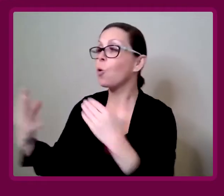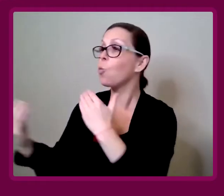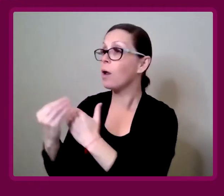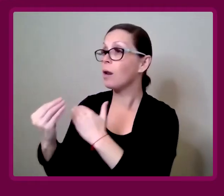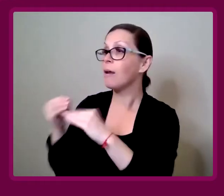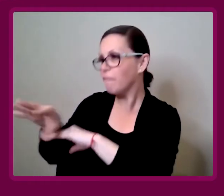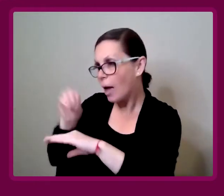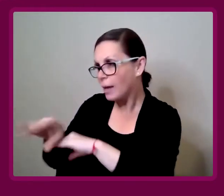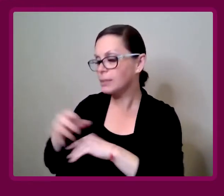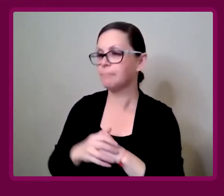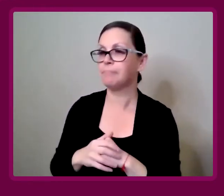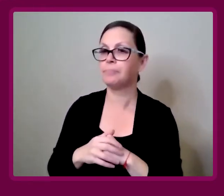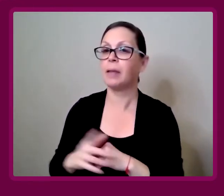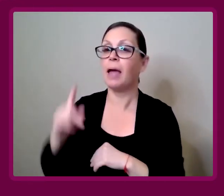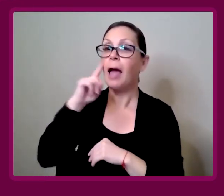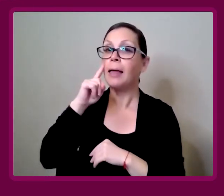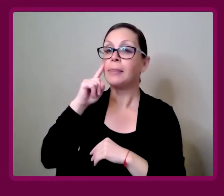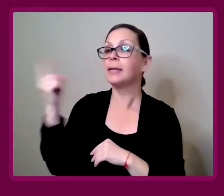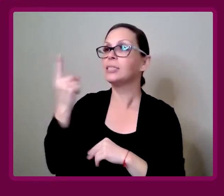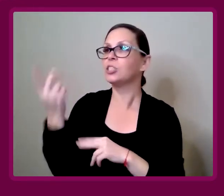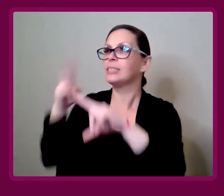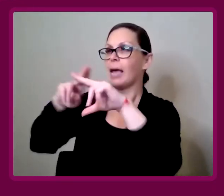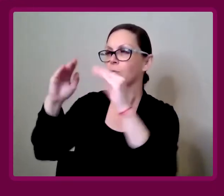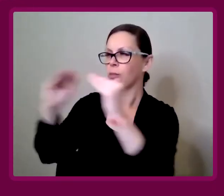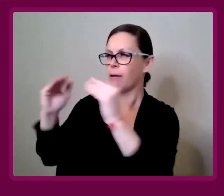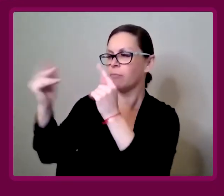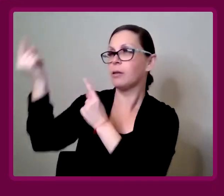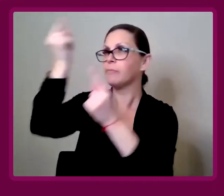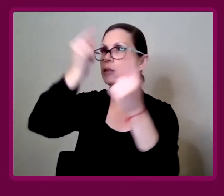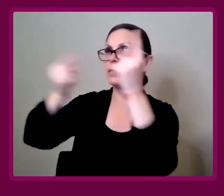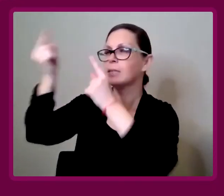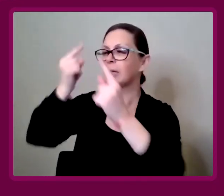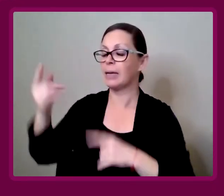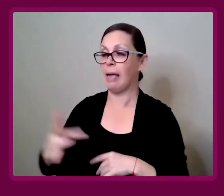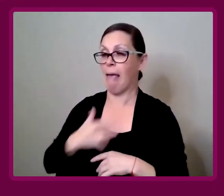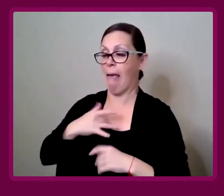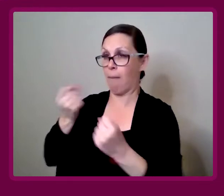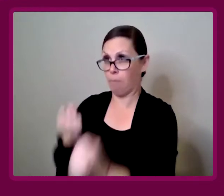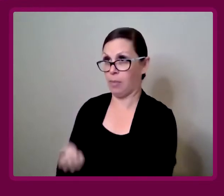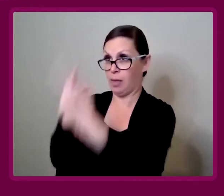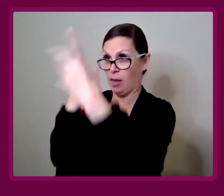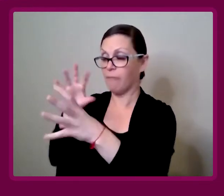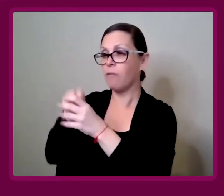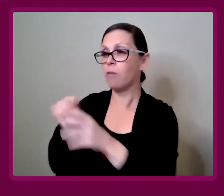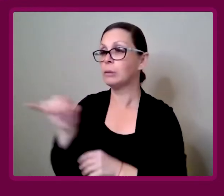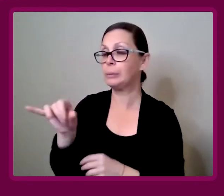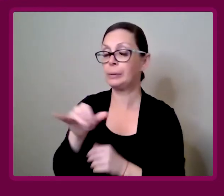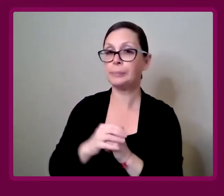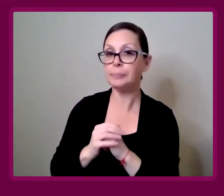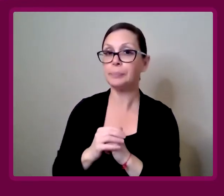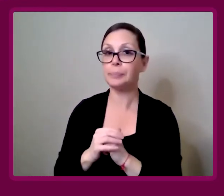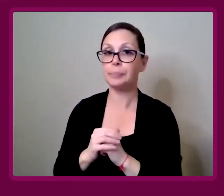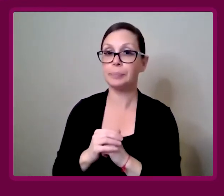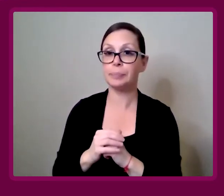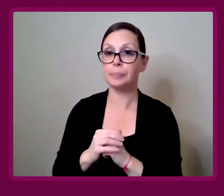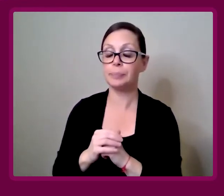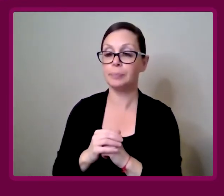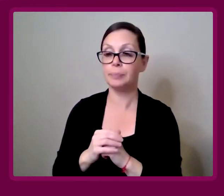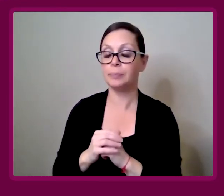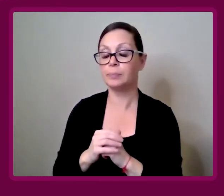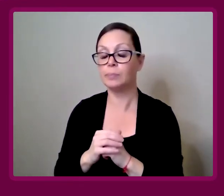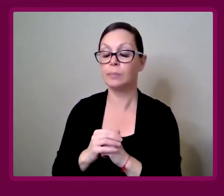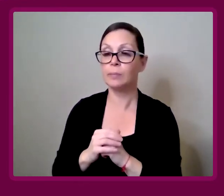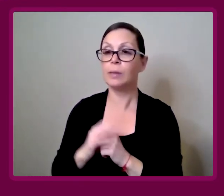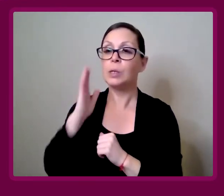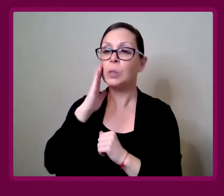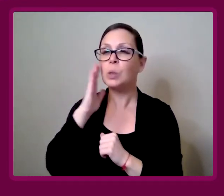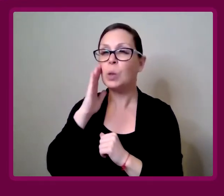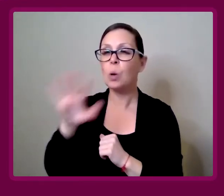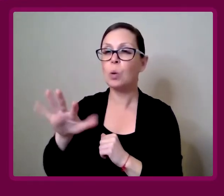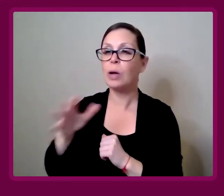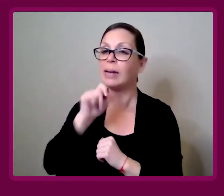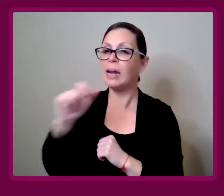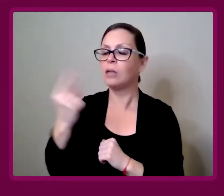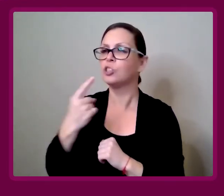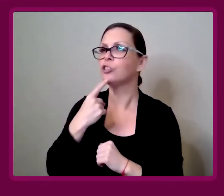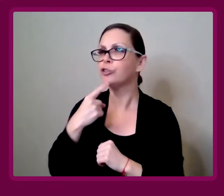I think it's just having that extra level of consideration and empathy there.